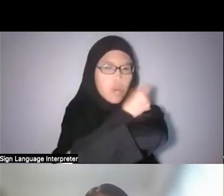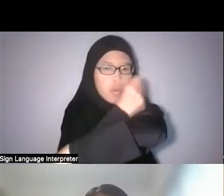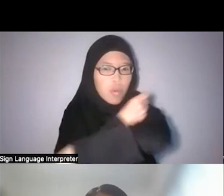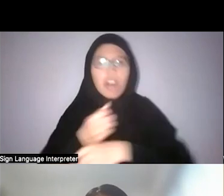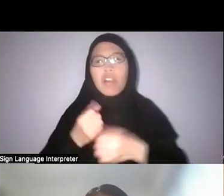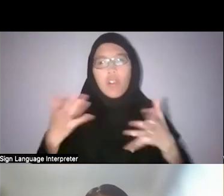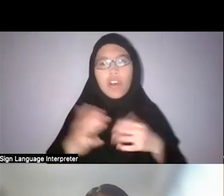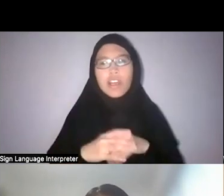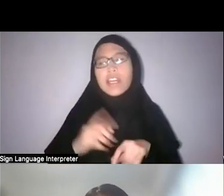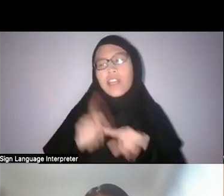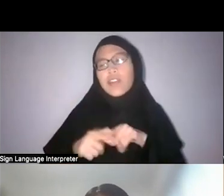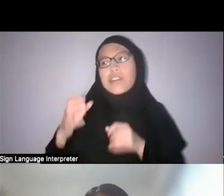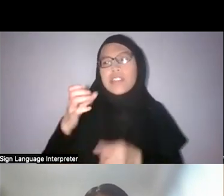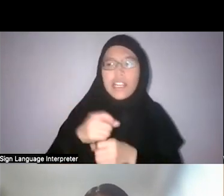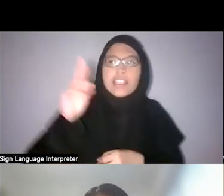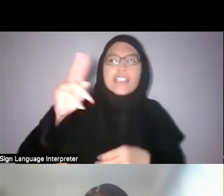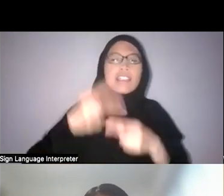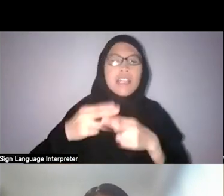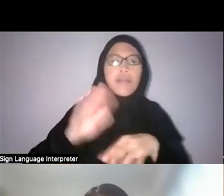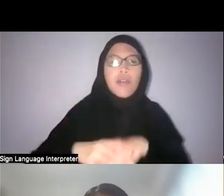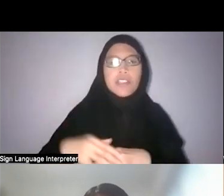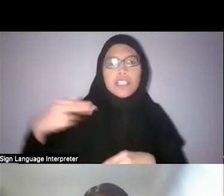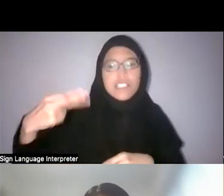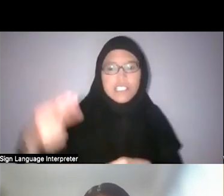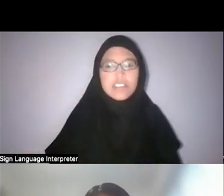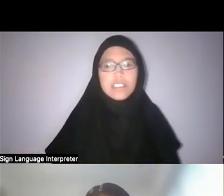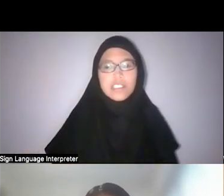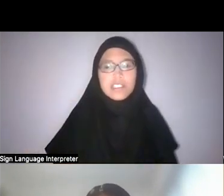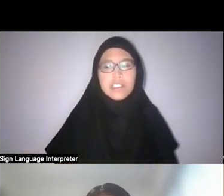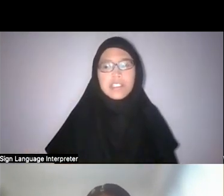And most often it is really through these little fragments like species named after Haniff